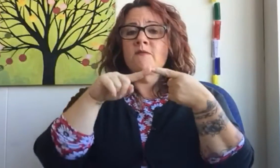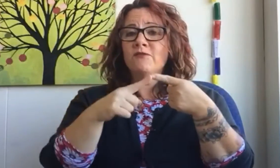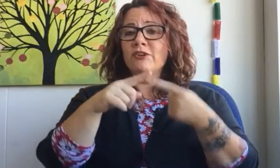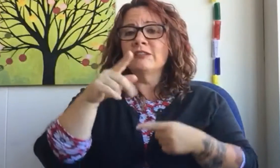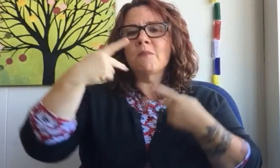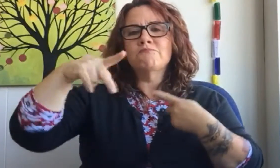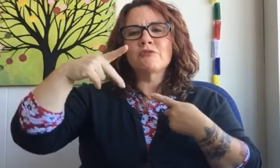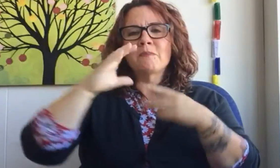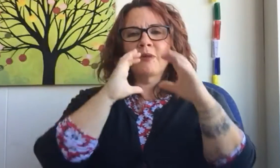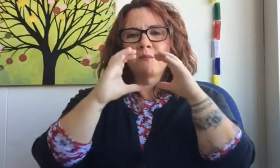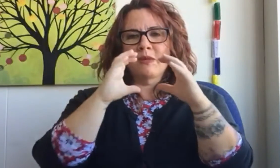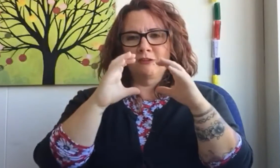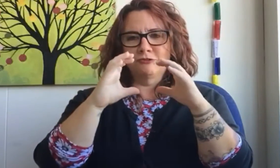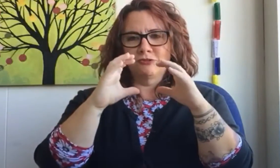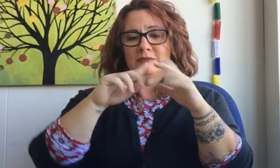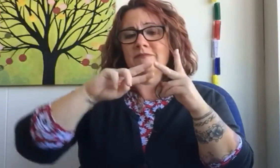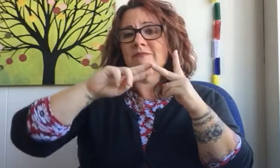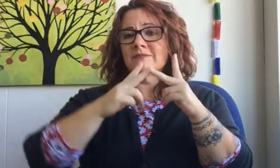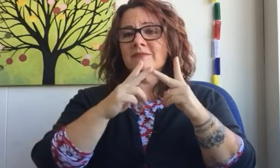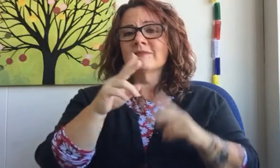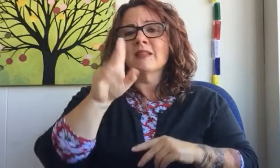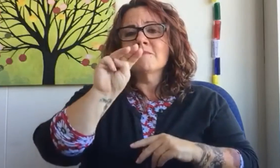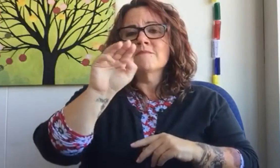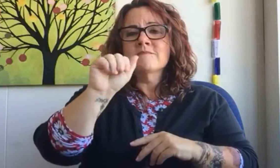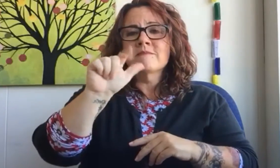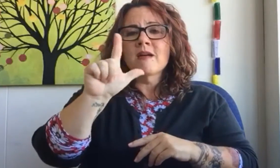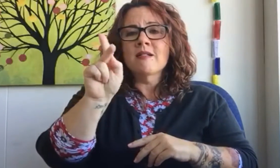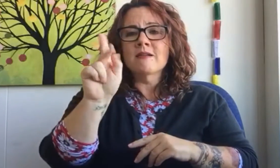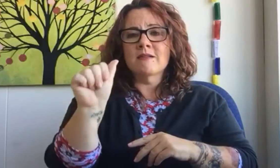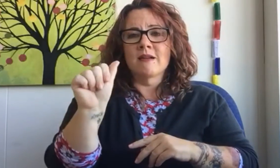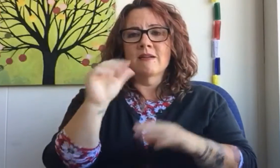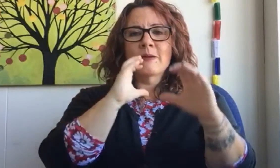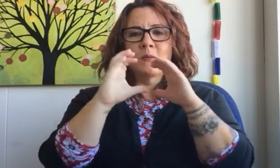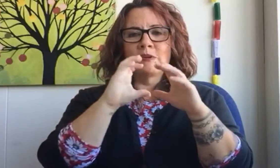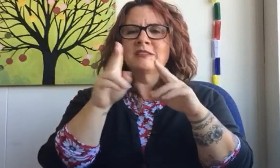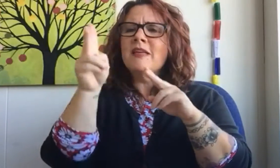First presenter is Purple Communications, Inc. Second presenter is Malka Communications, Inc.